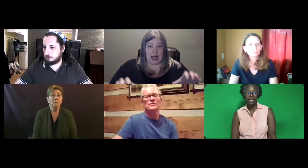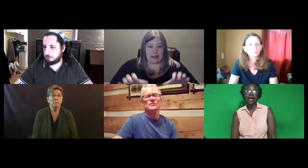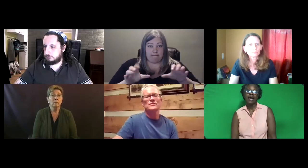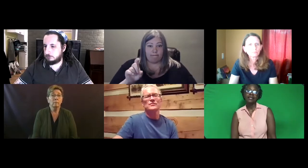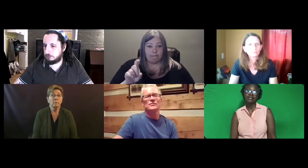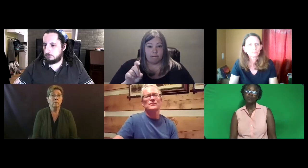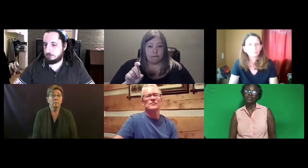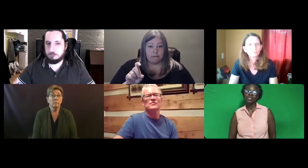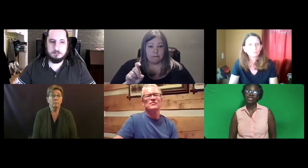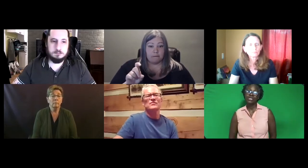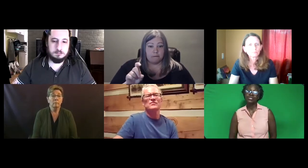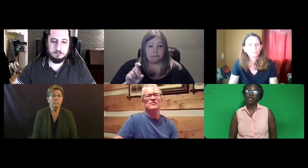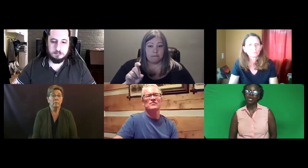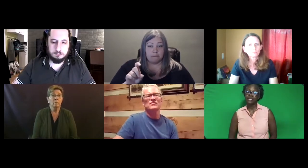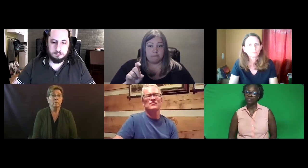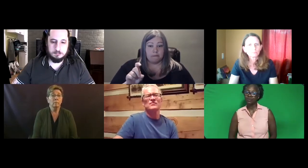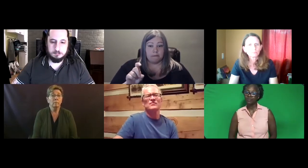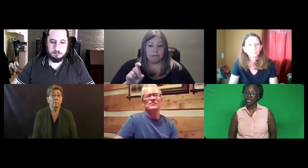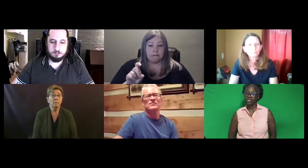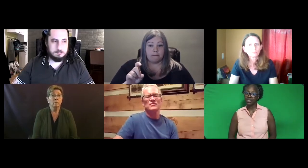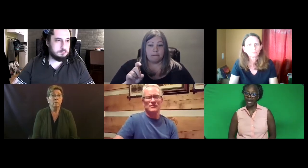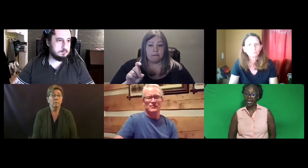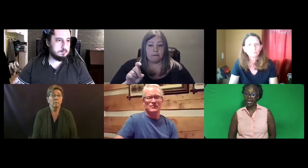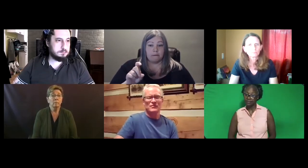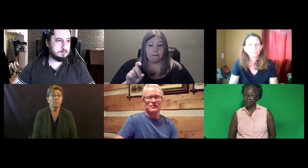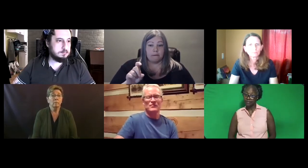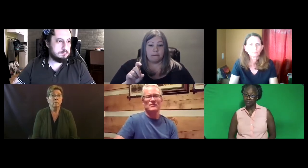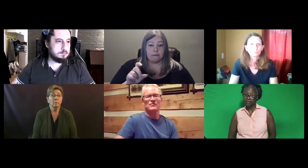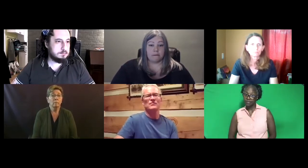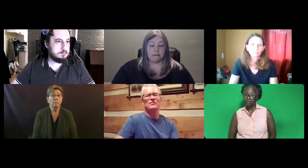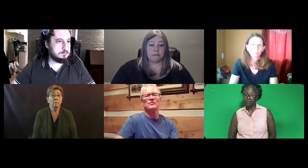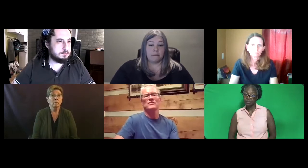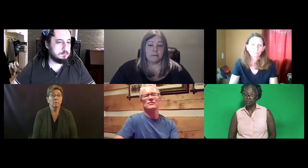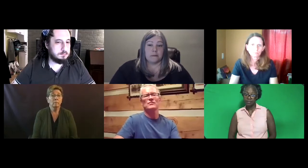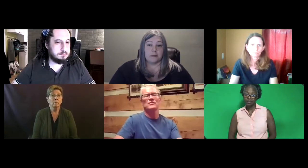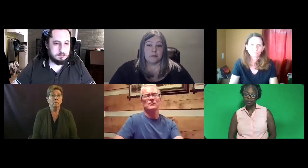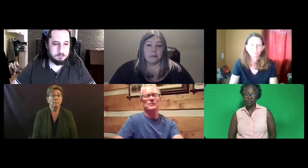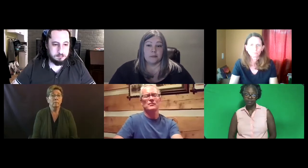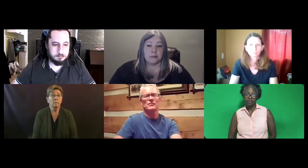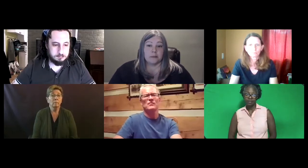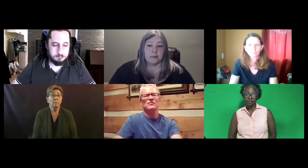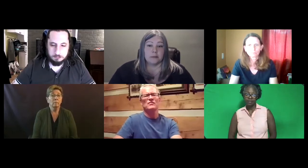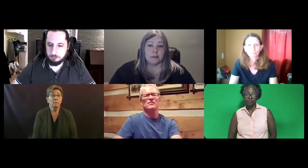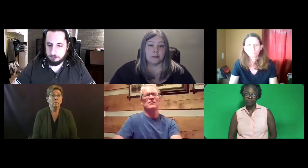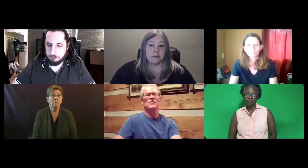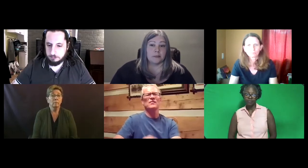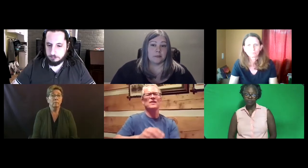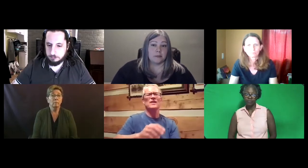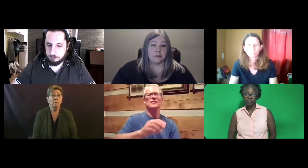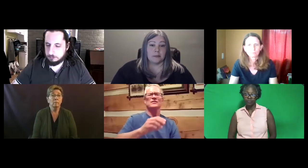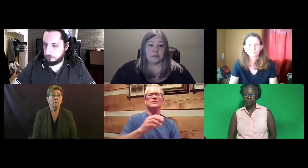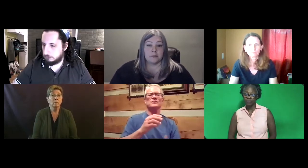Ody Is RID certification active?